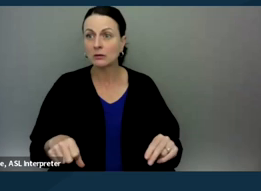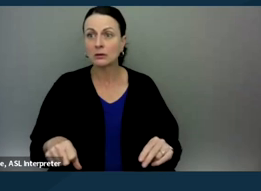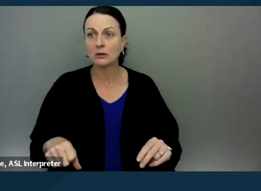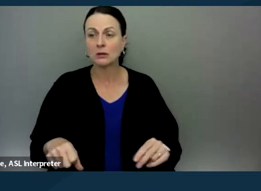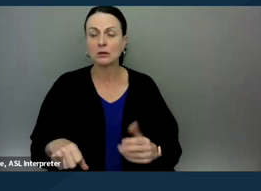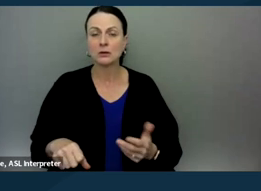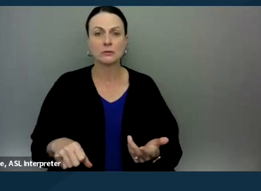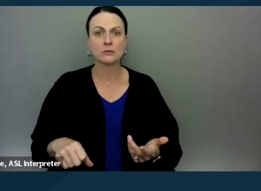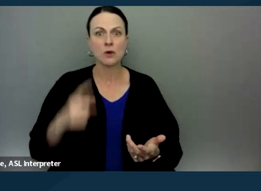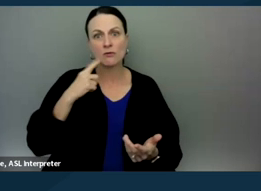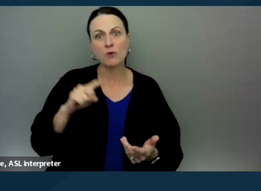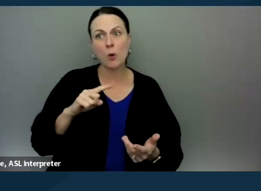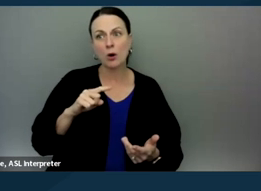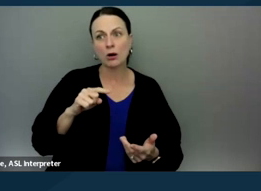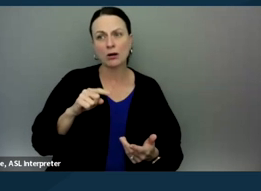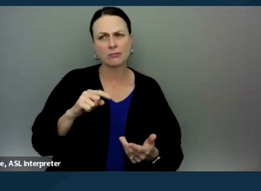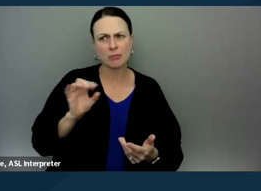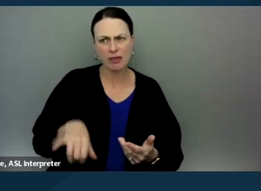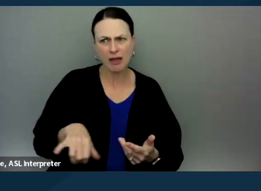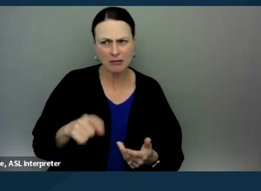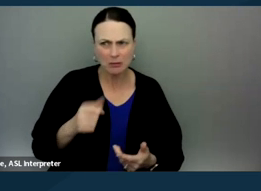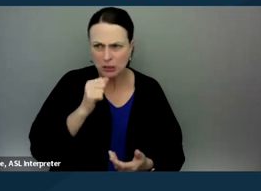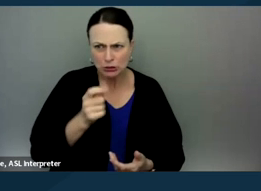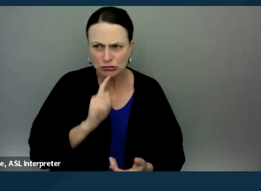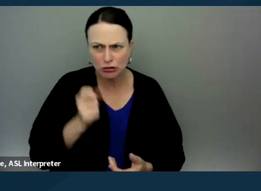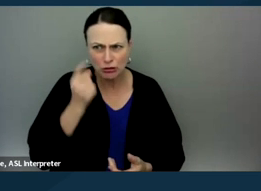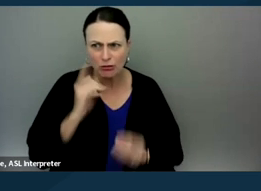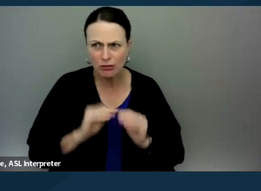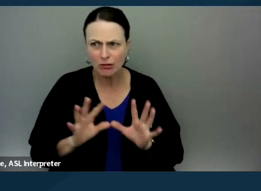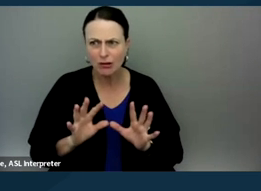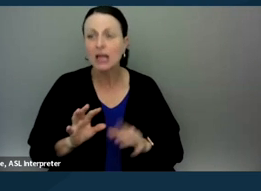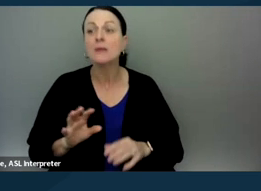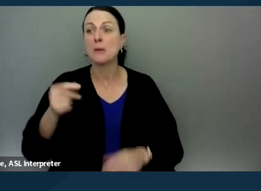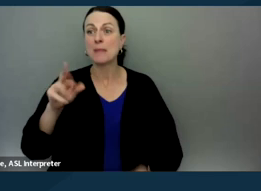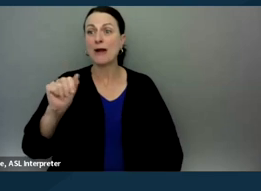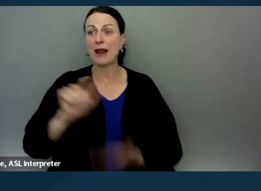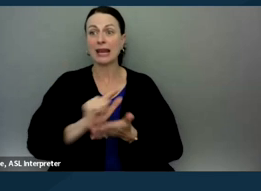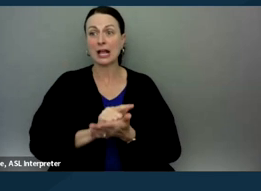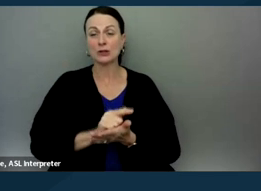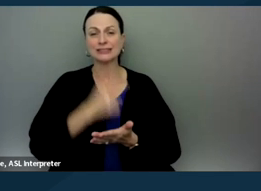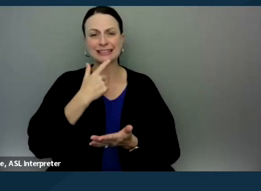on behalf of her. So that's a situation where the paralegal should have said if they're not providing legal advice,